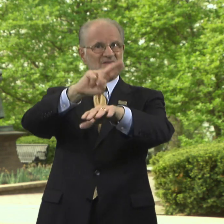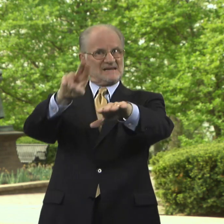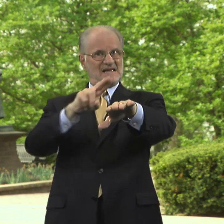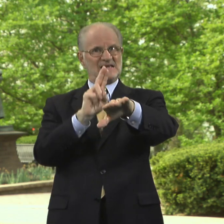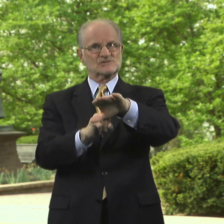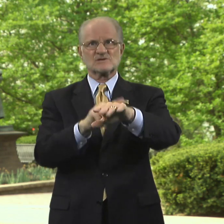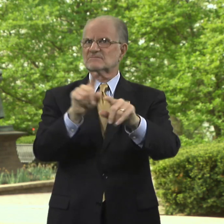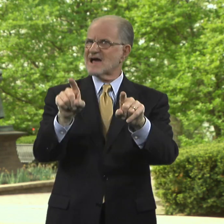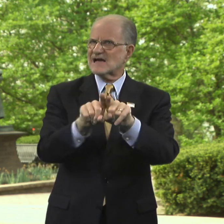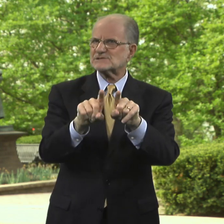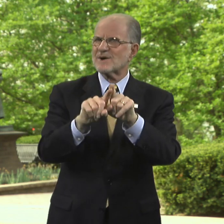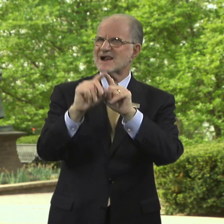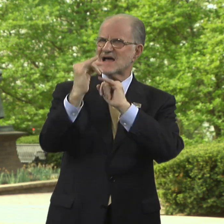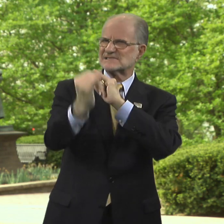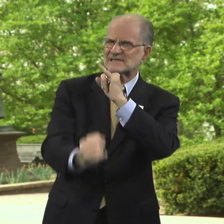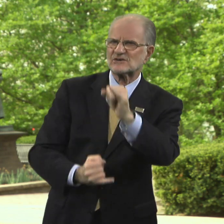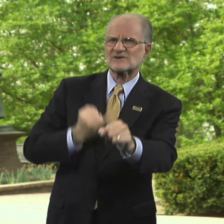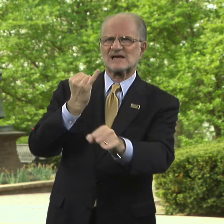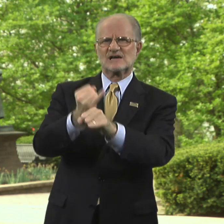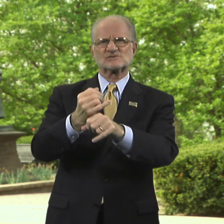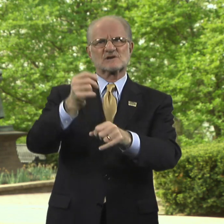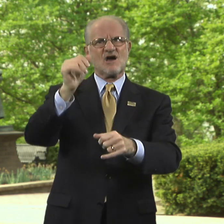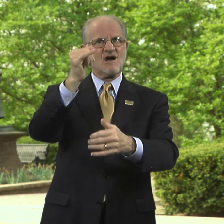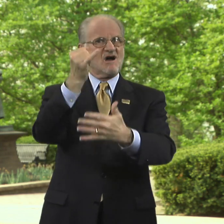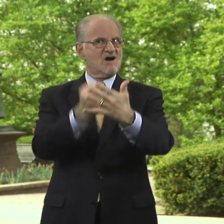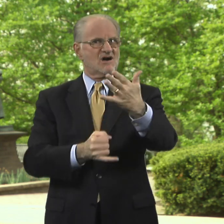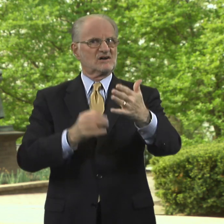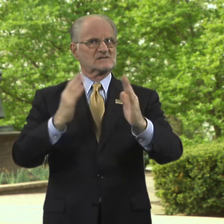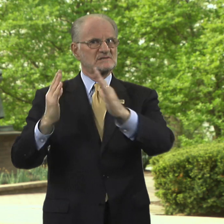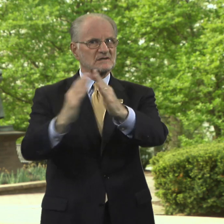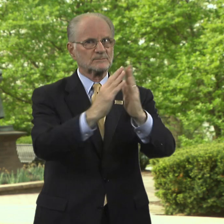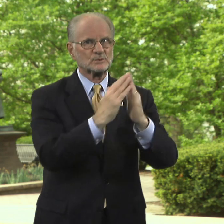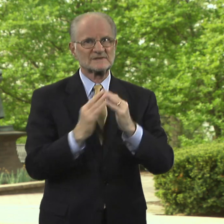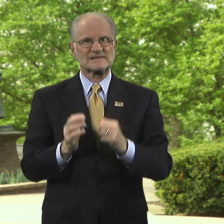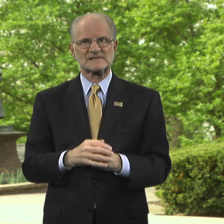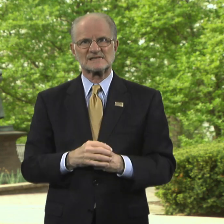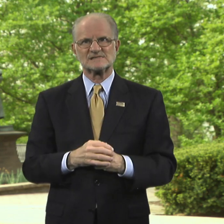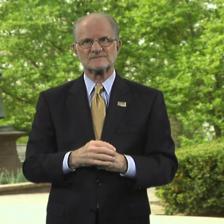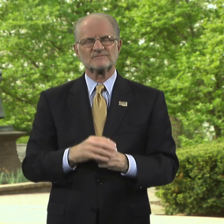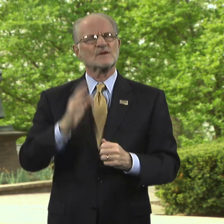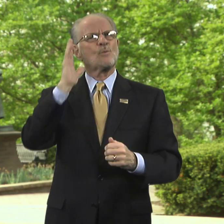as well as international arts communities.